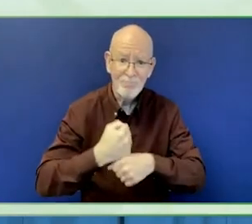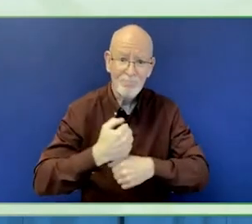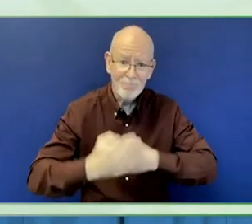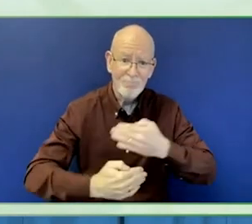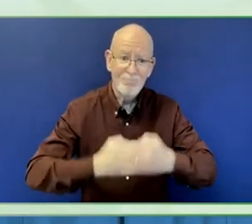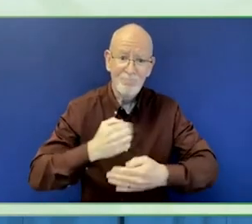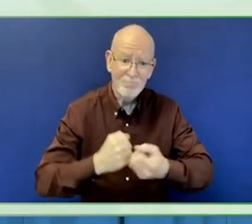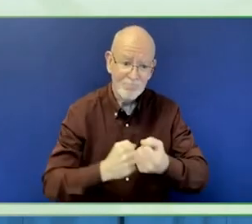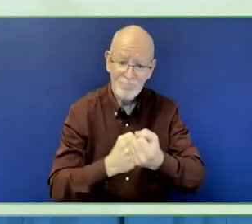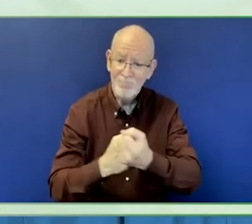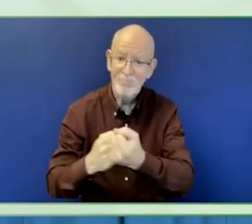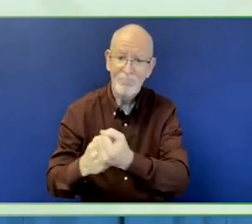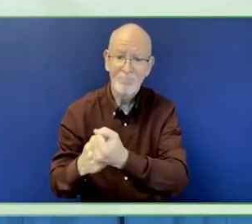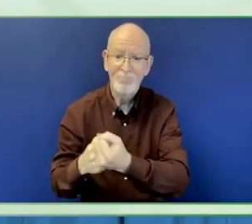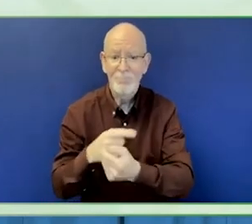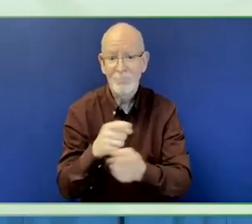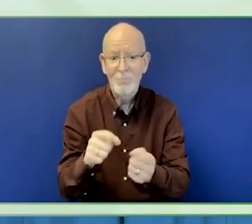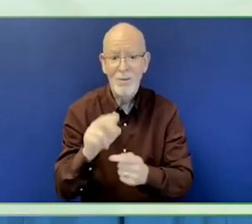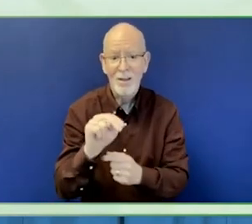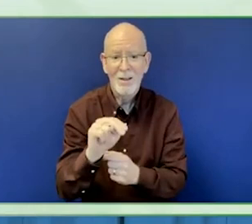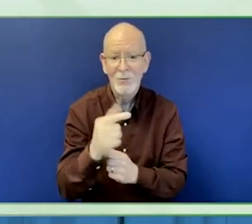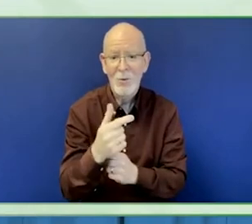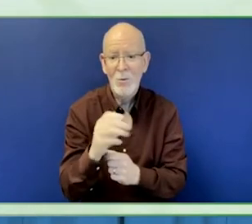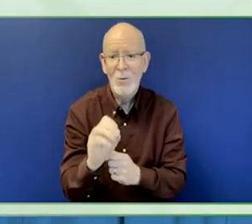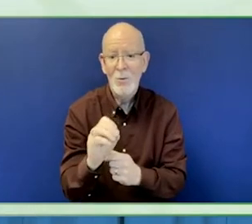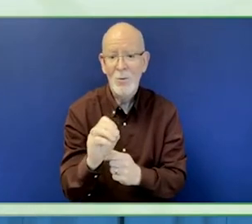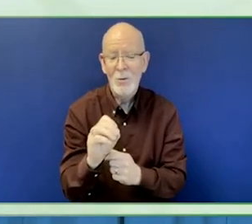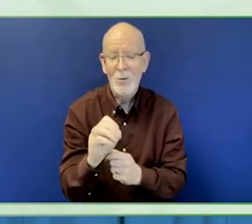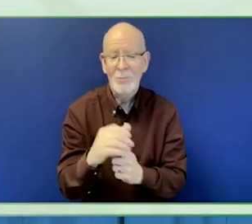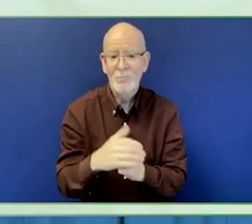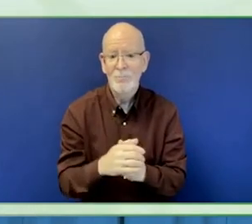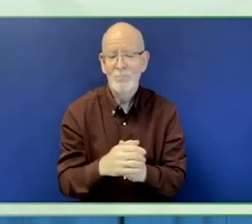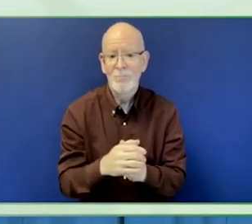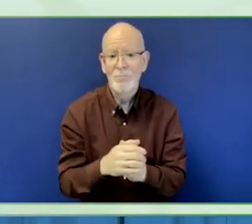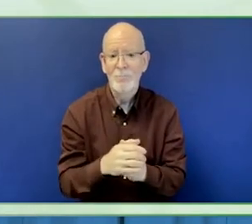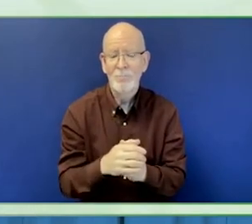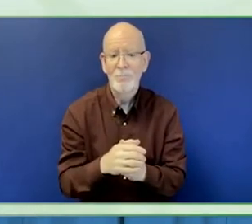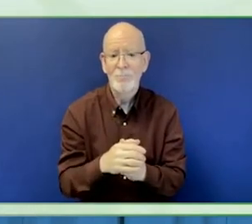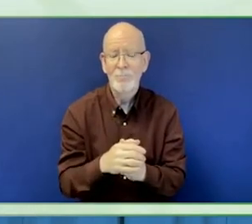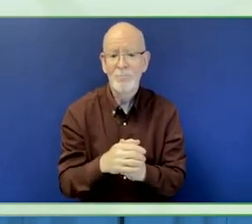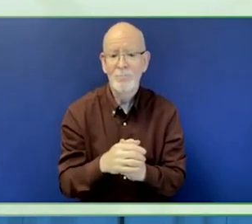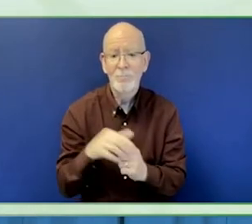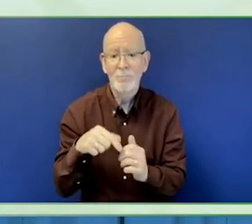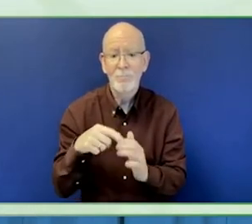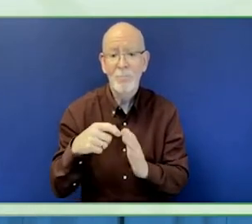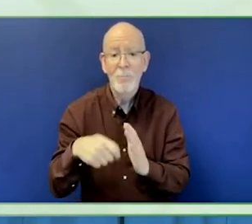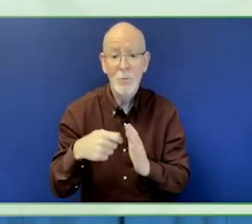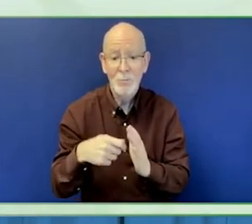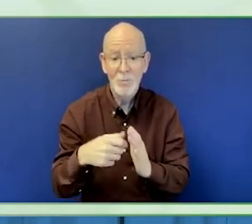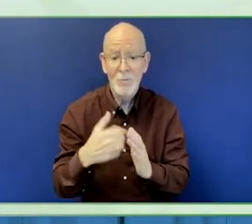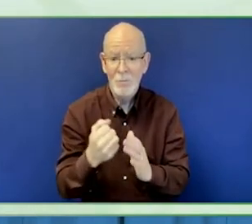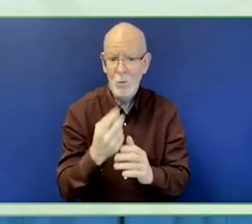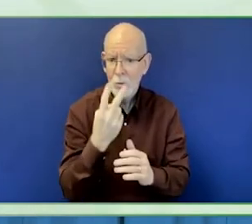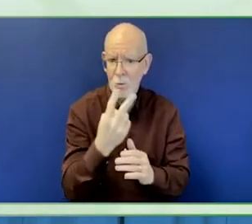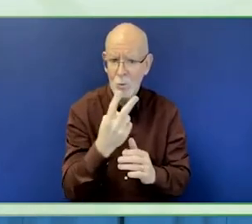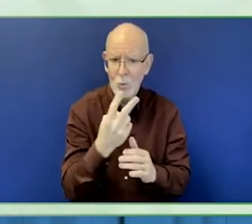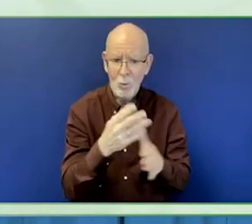One is the open call grant program and the other one is the invited grand program.